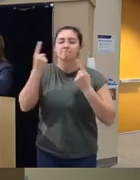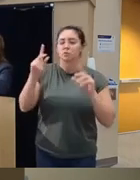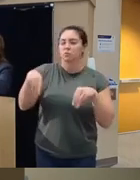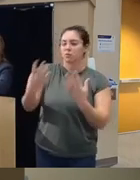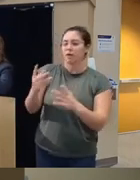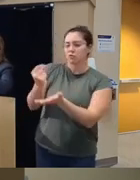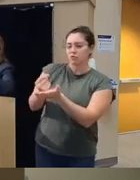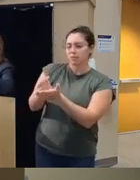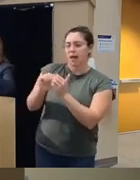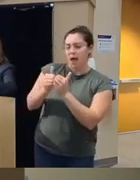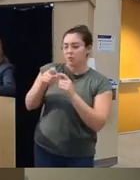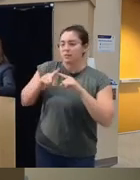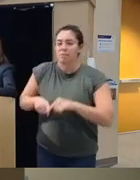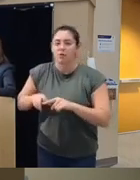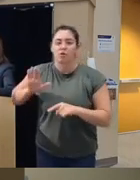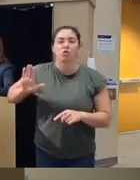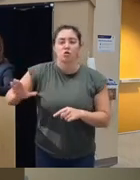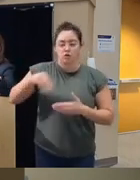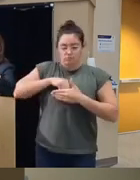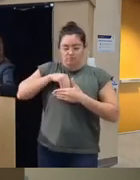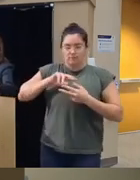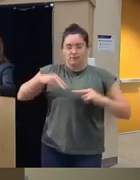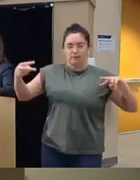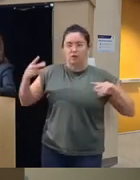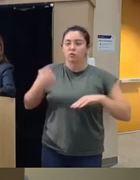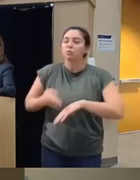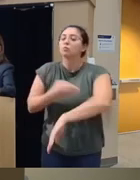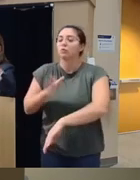depending on sort of what typologies as a client we have to help improve their treatment outcome